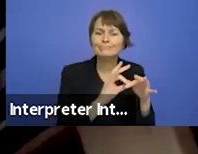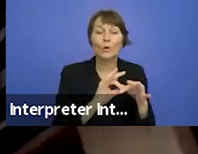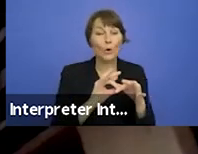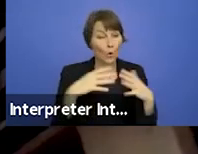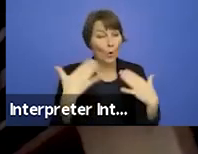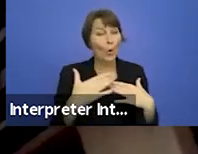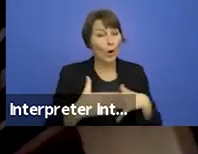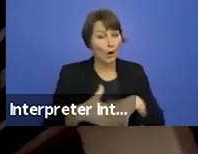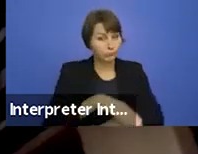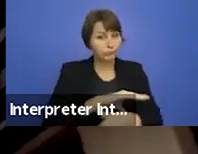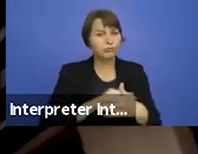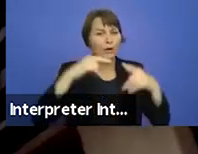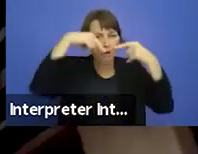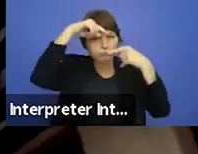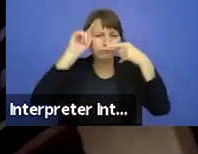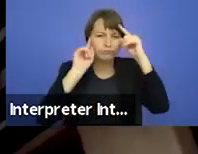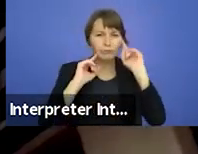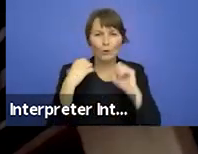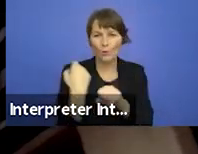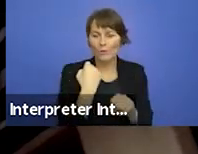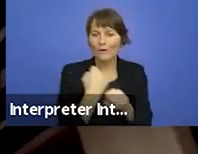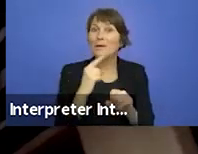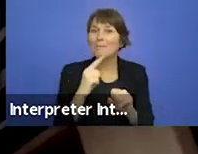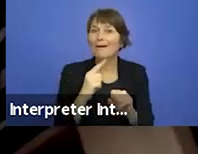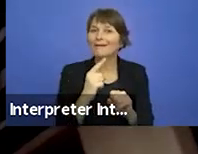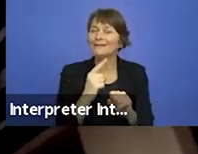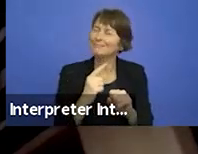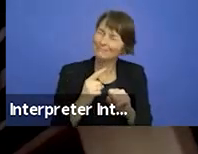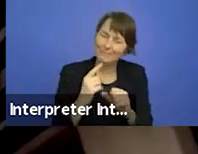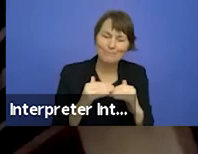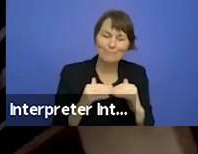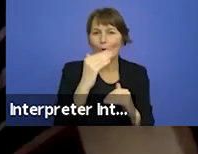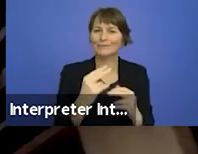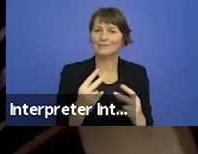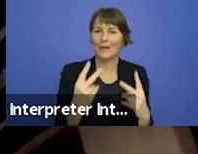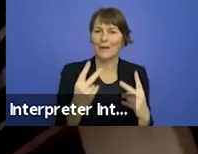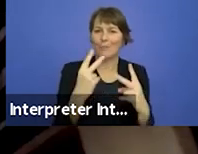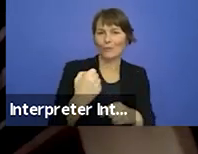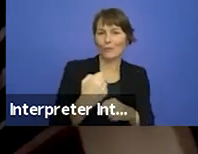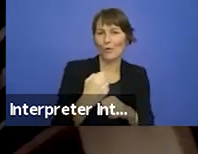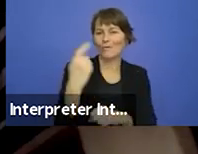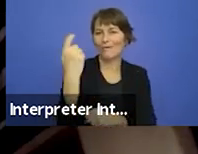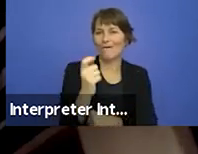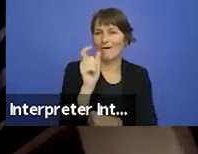thing an artist can do. Creating a community means drawing a circle in the sand and saying in here